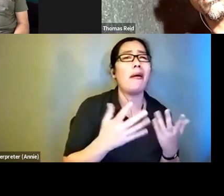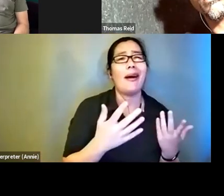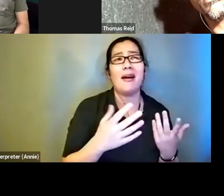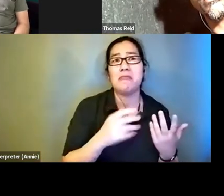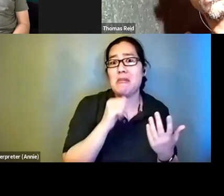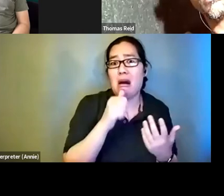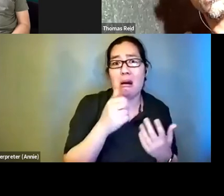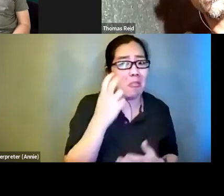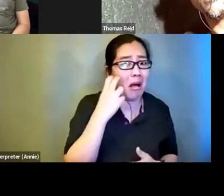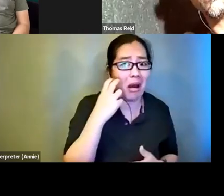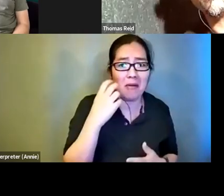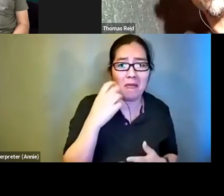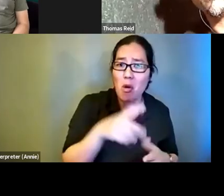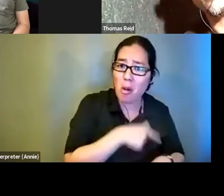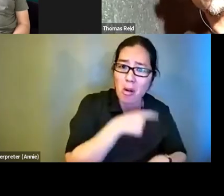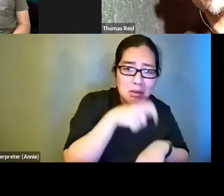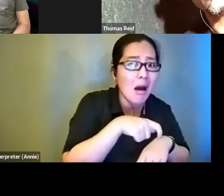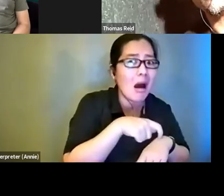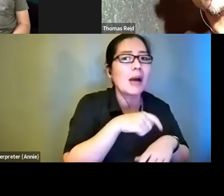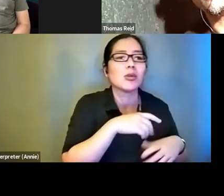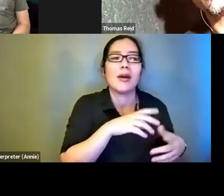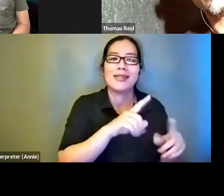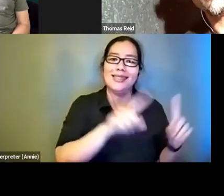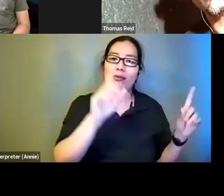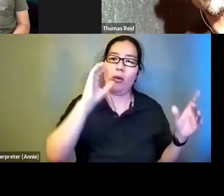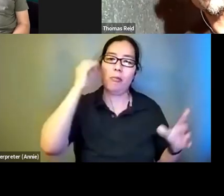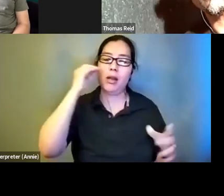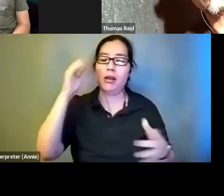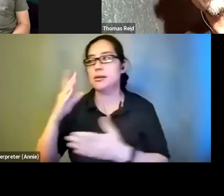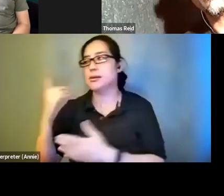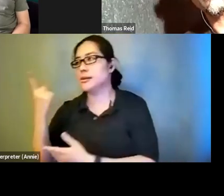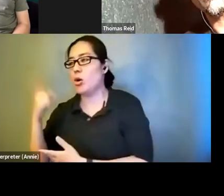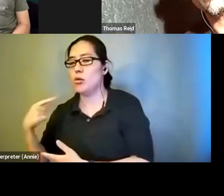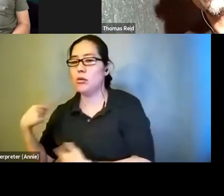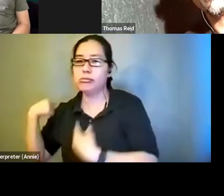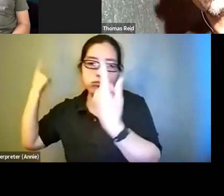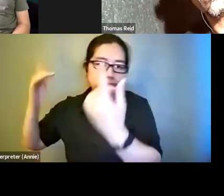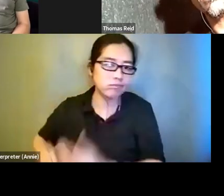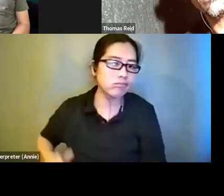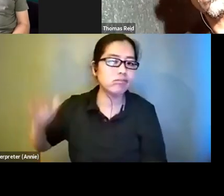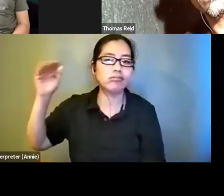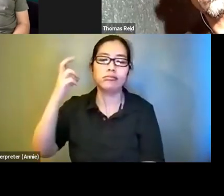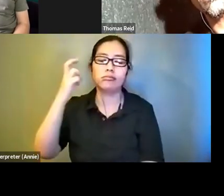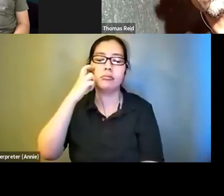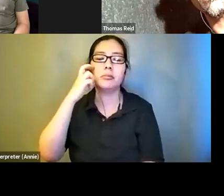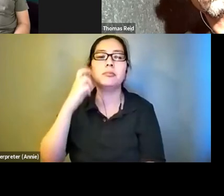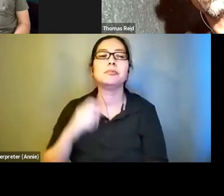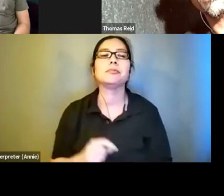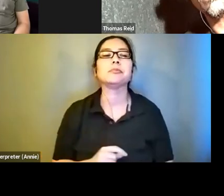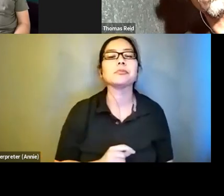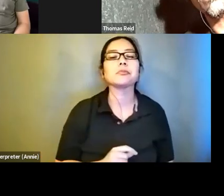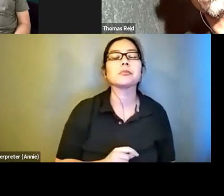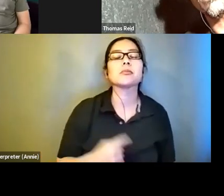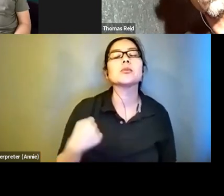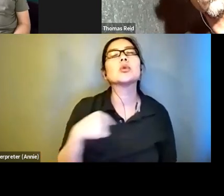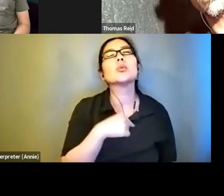s opinions those kinds of things. We try to play it down the middle. There are